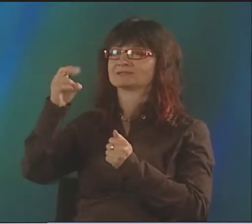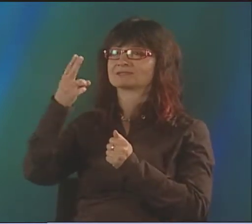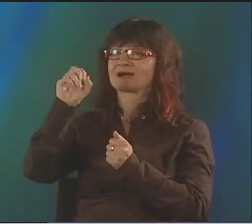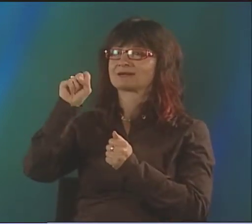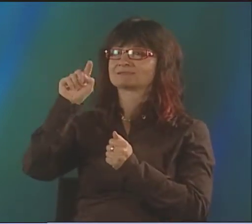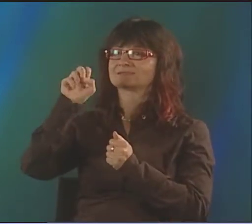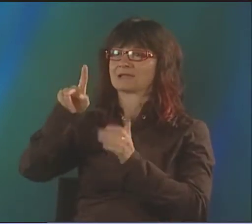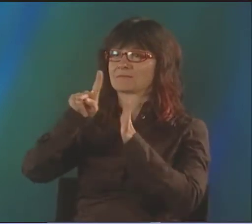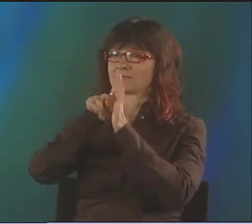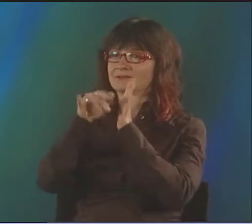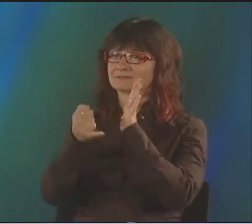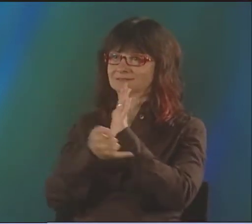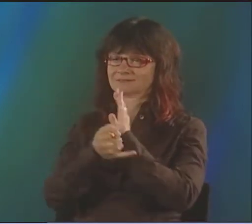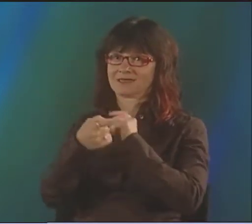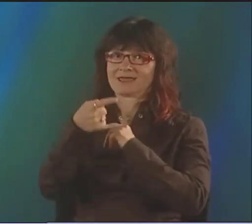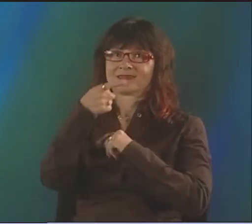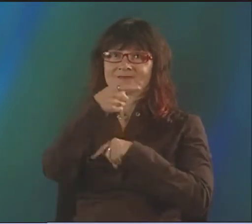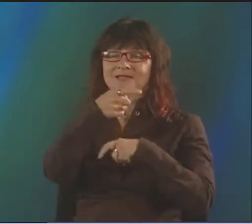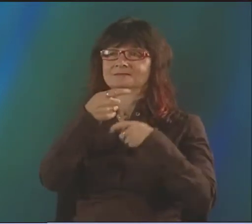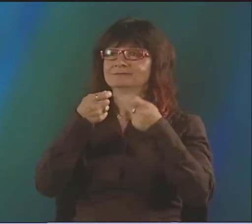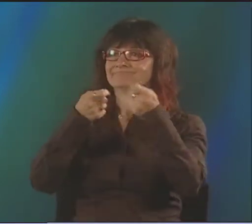WAS WITH PAUL JOHNSTON.